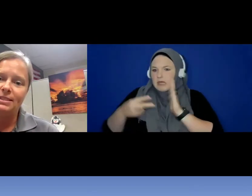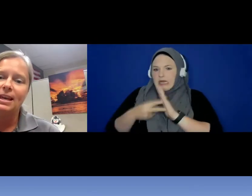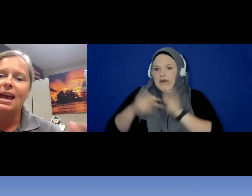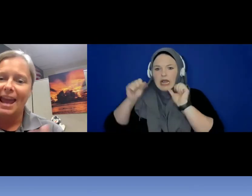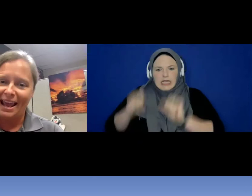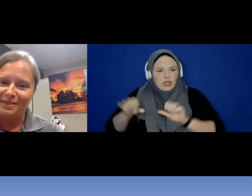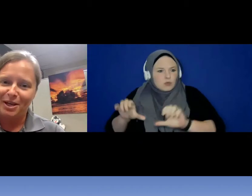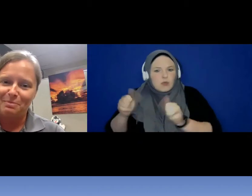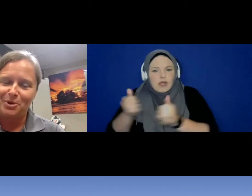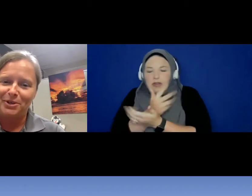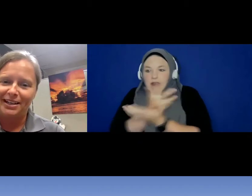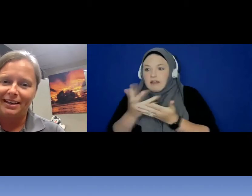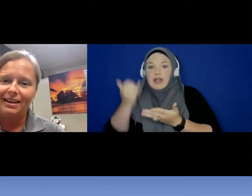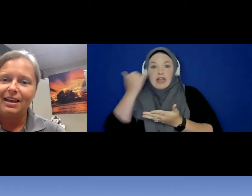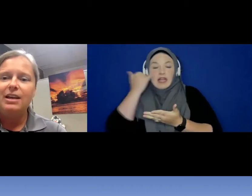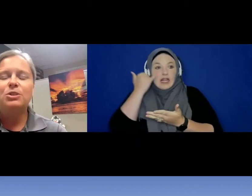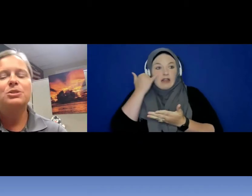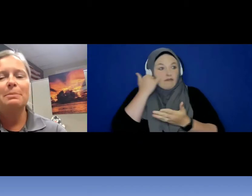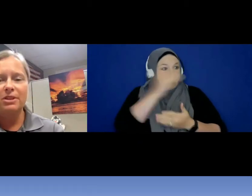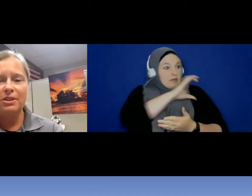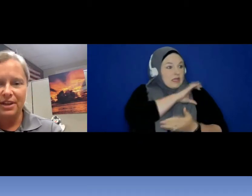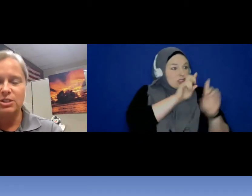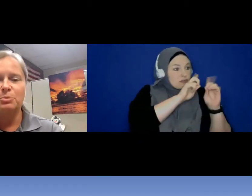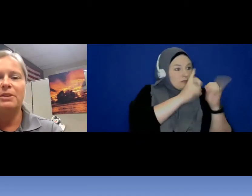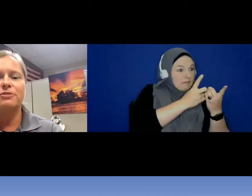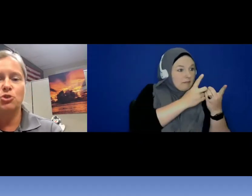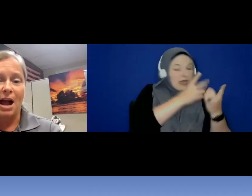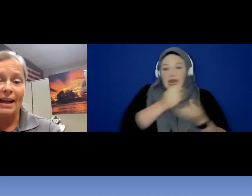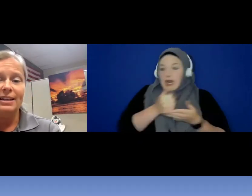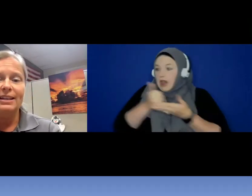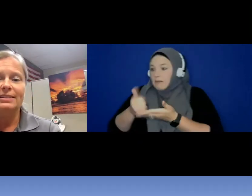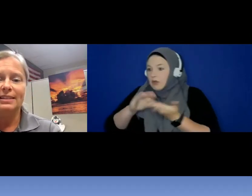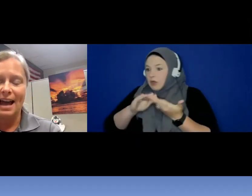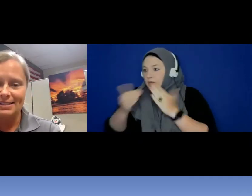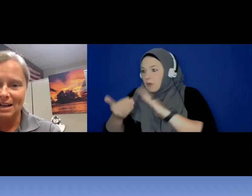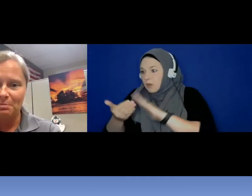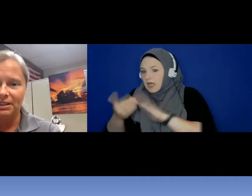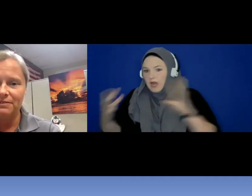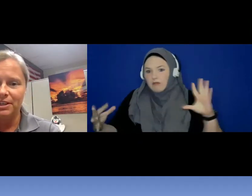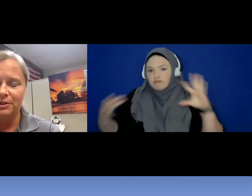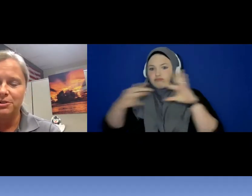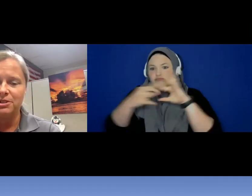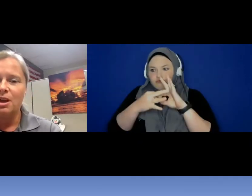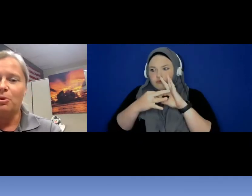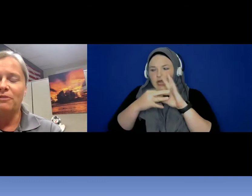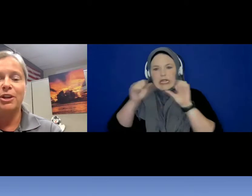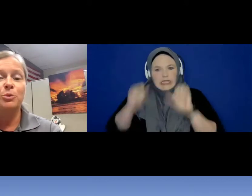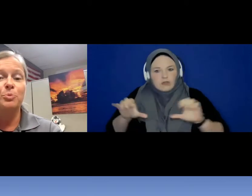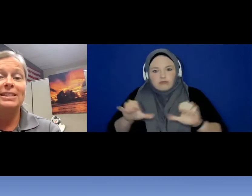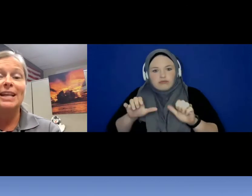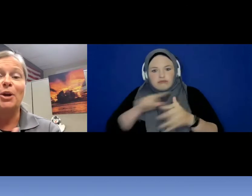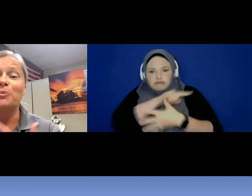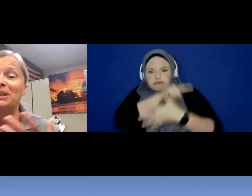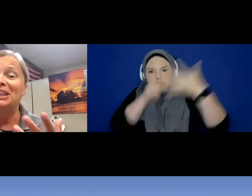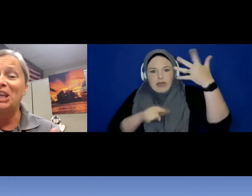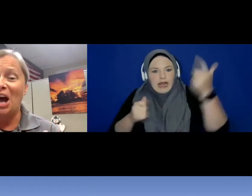and the community. So some of the things that we have tried in the last couple of years we figured we would start with the young